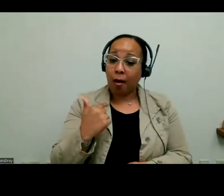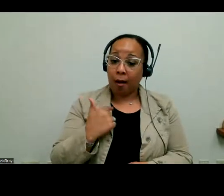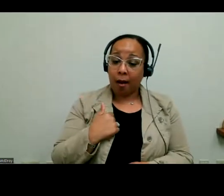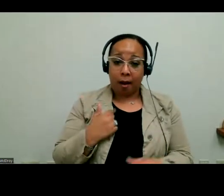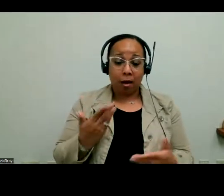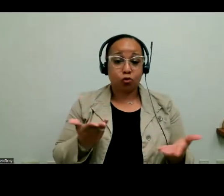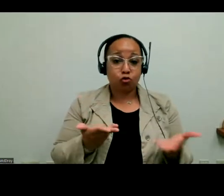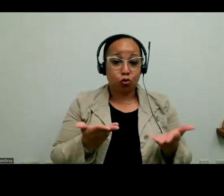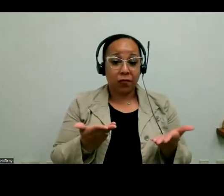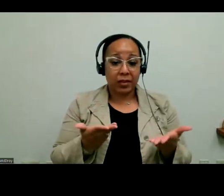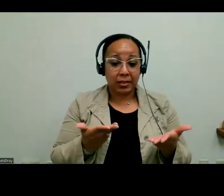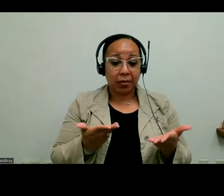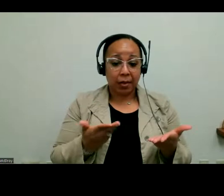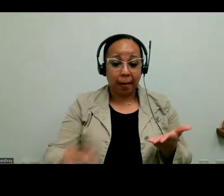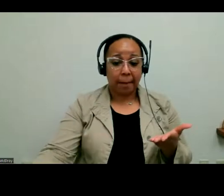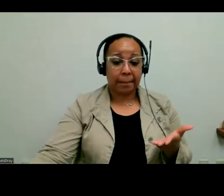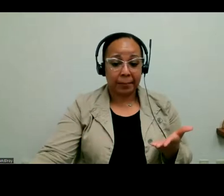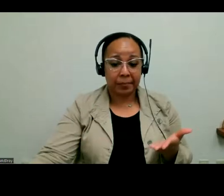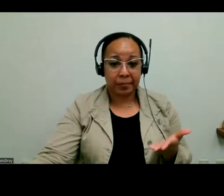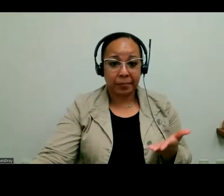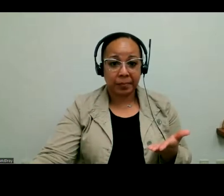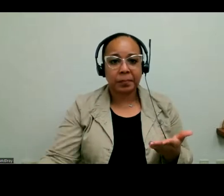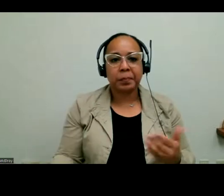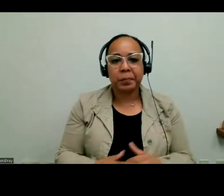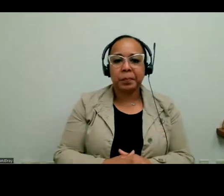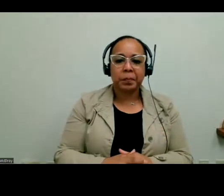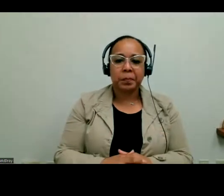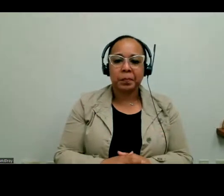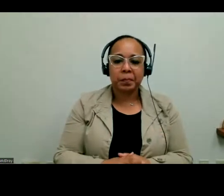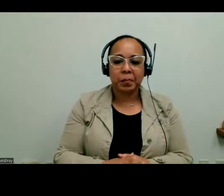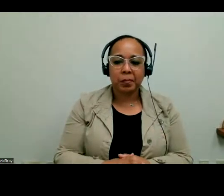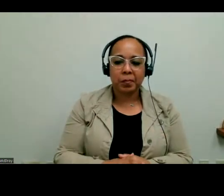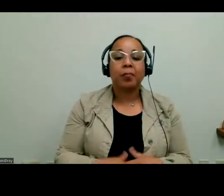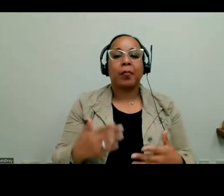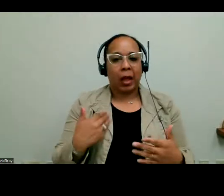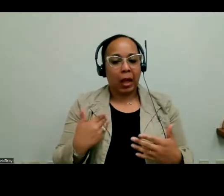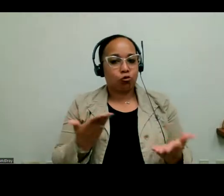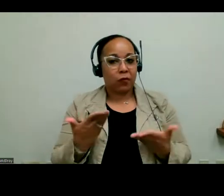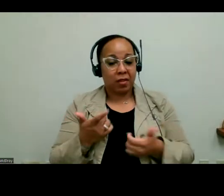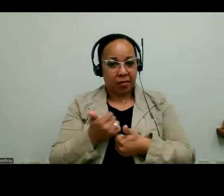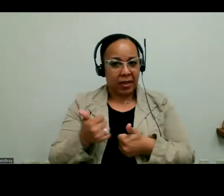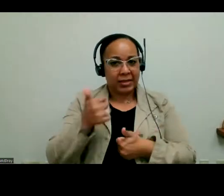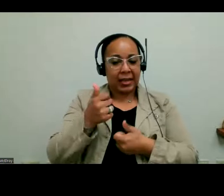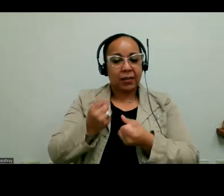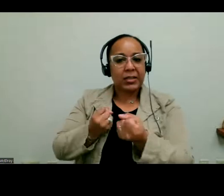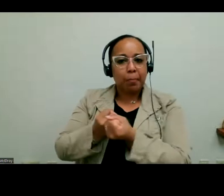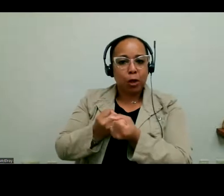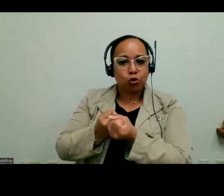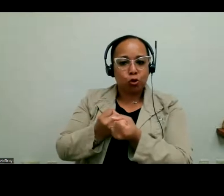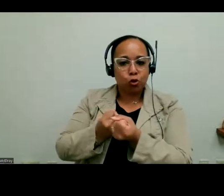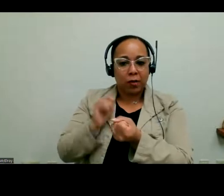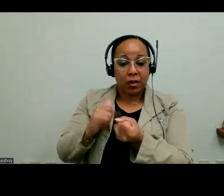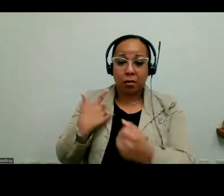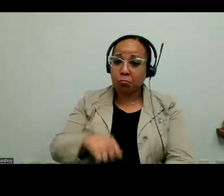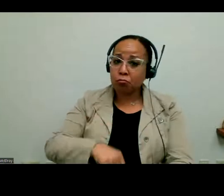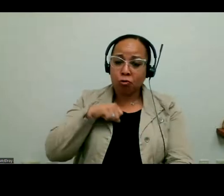And so I serve as the -- some of the -- I serve as the executive sponsor of